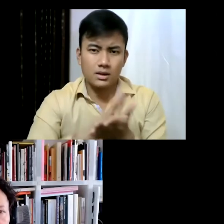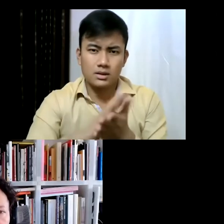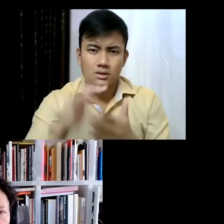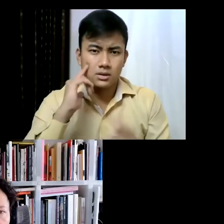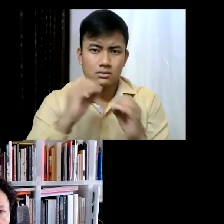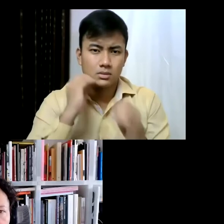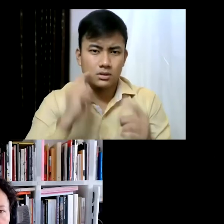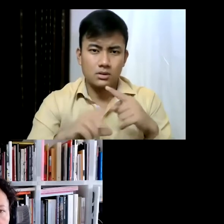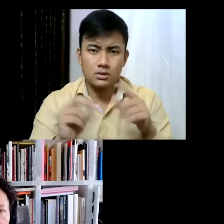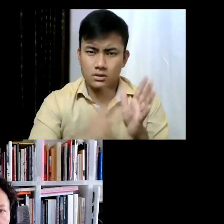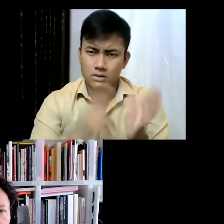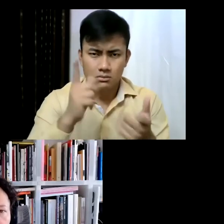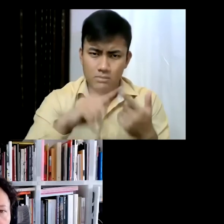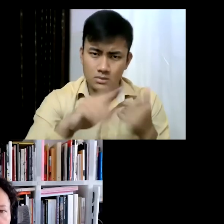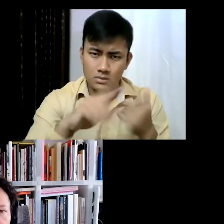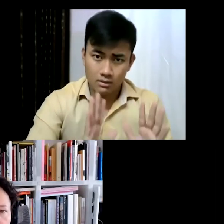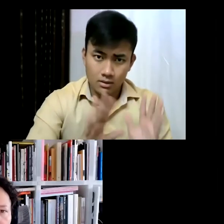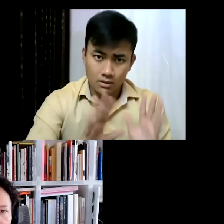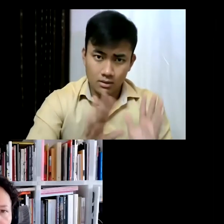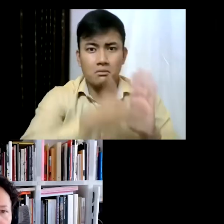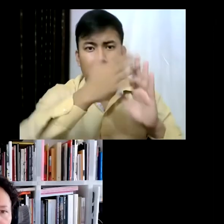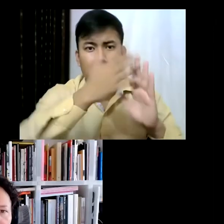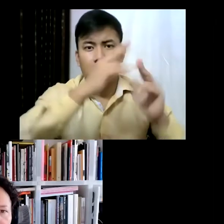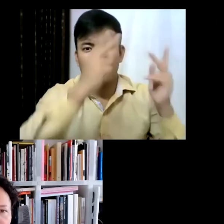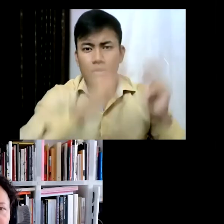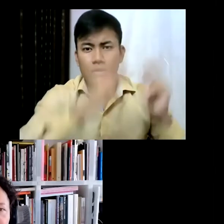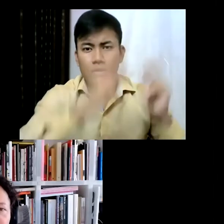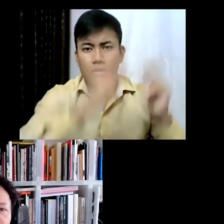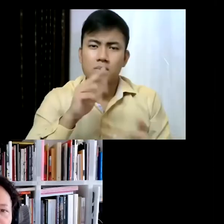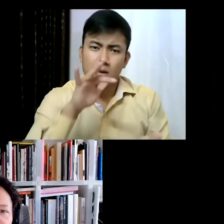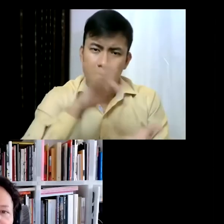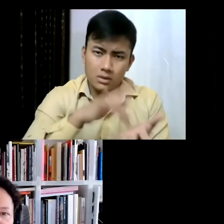the Venice Biennale really isn't about location, right... it's a huge difference in what you're